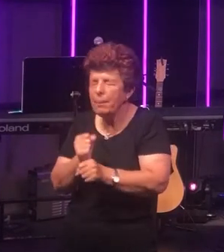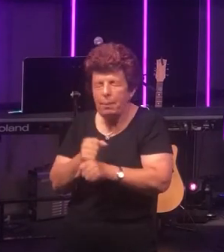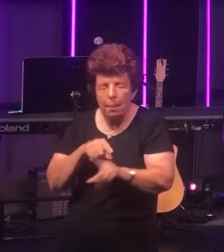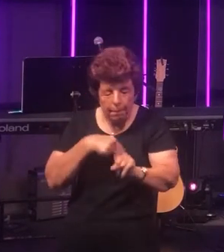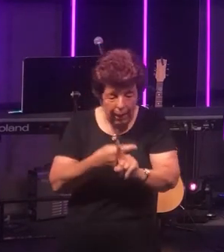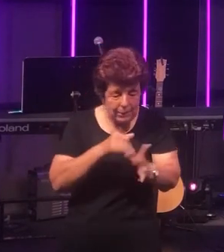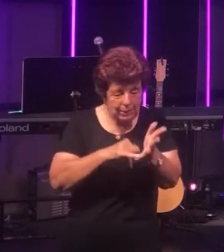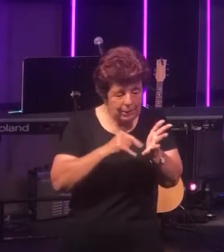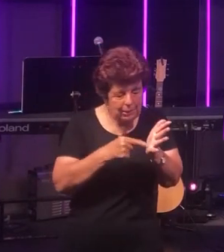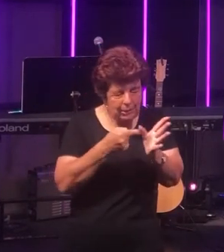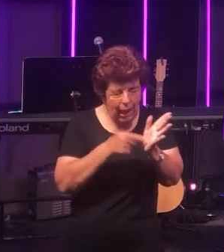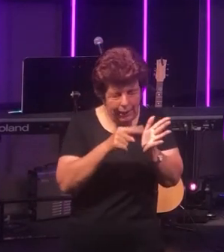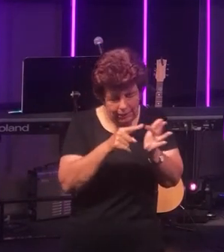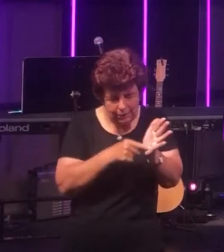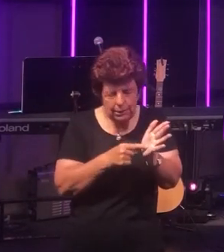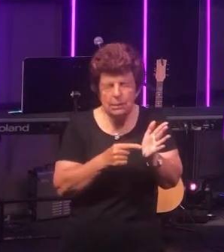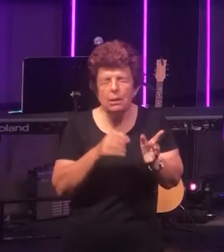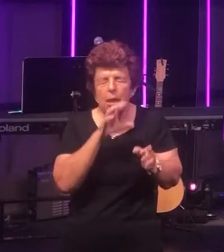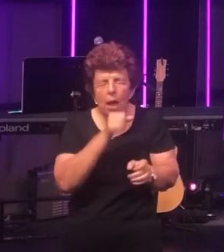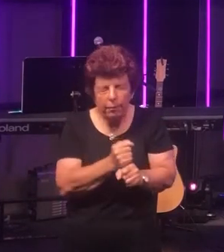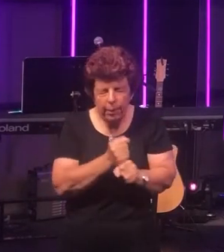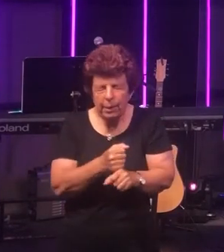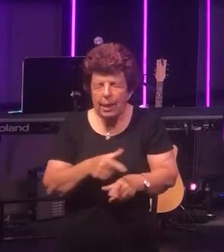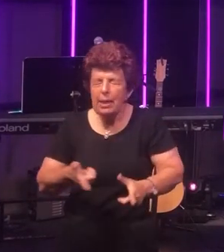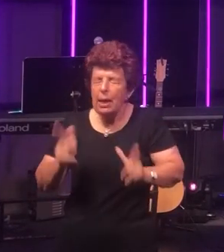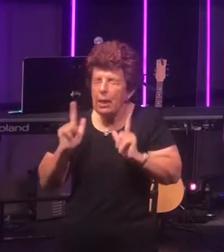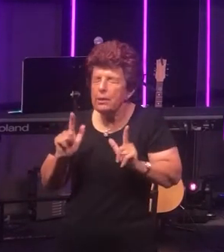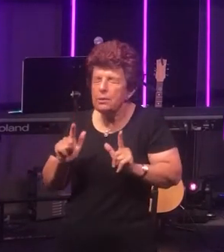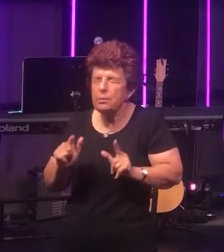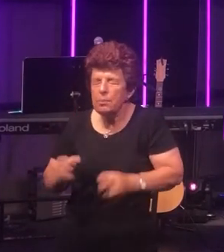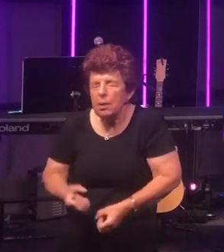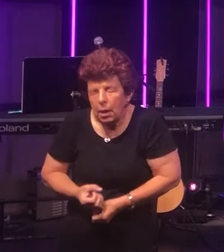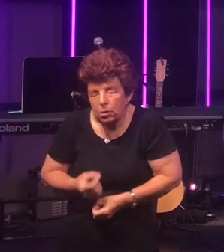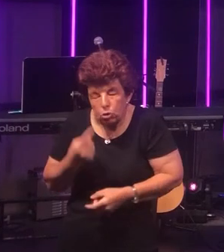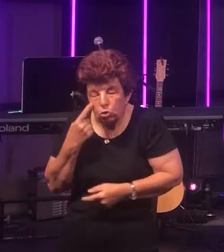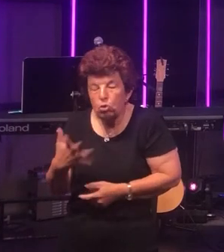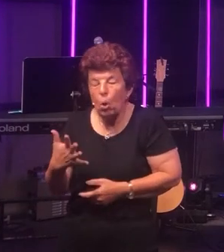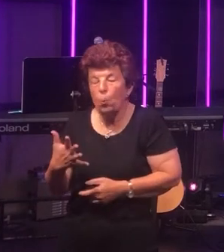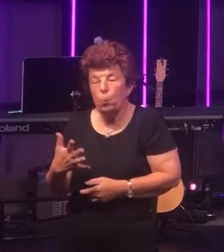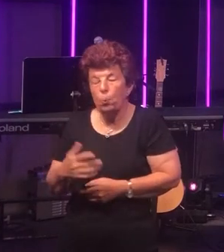for the leadership which they are expressing and which they are showing to